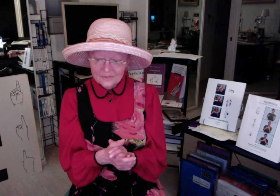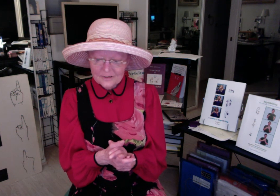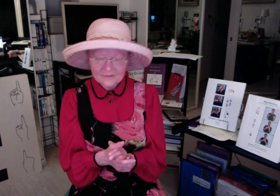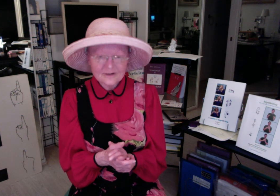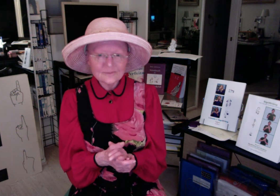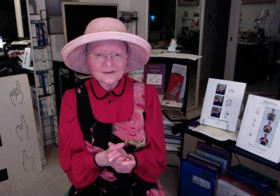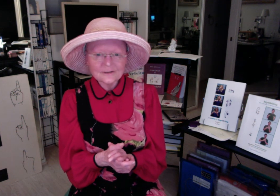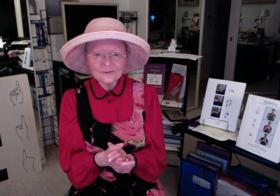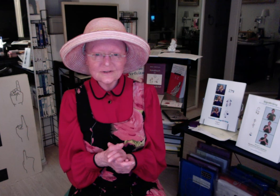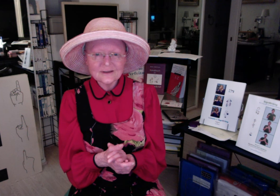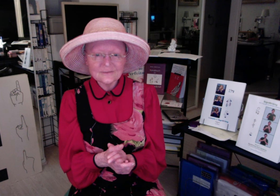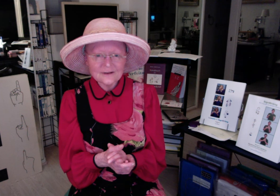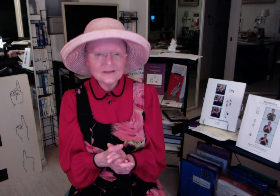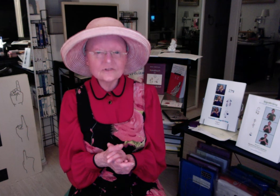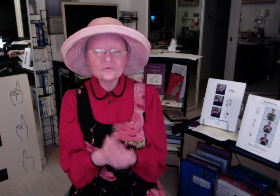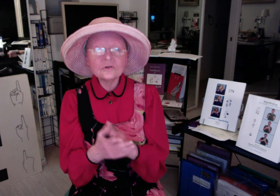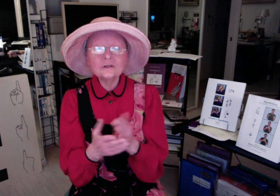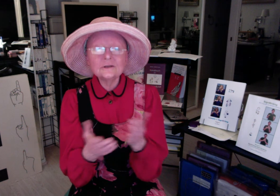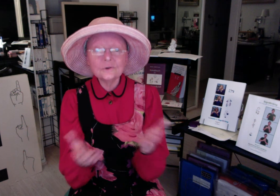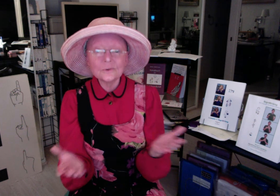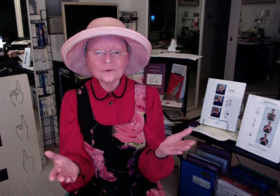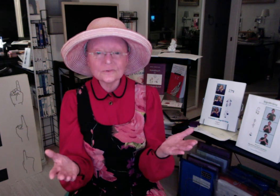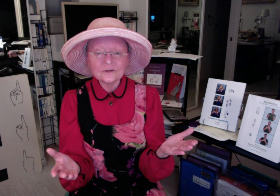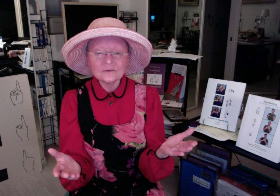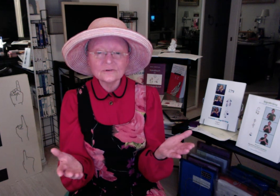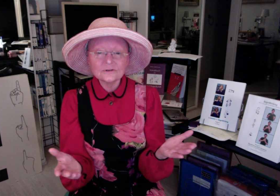out a lot of money to learn SignWriting. It's freely yours we give it to the